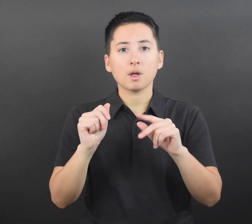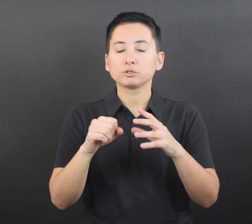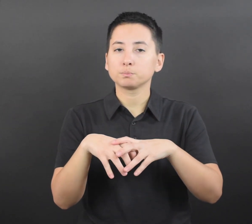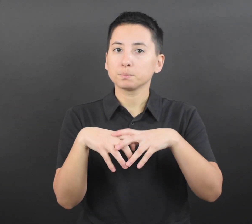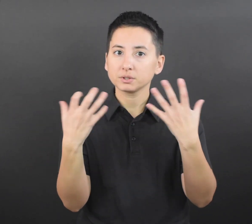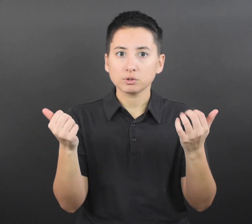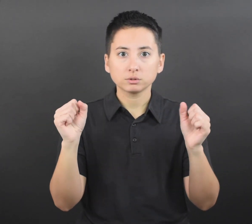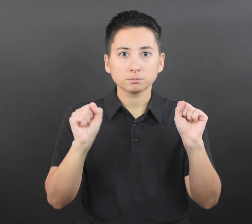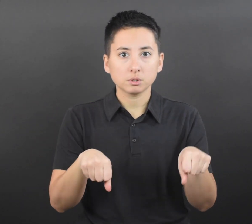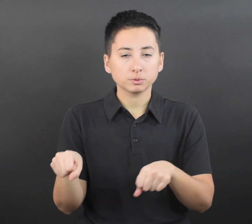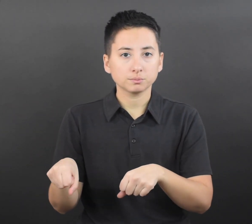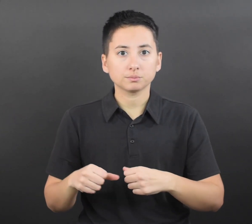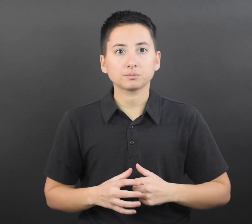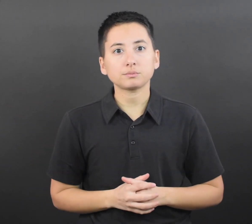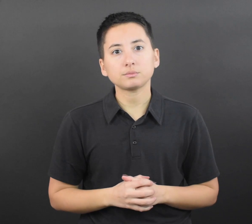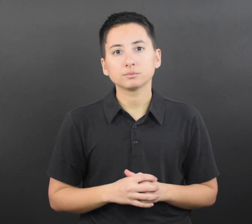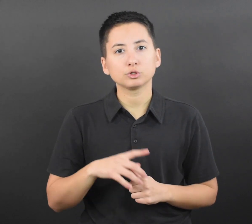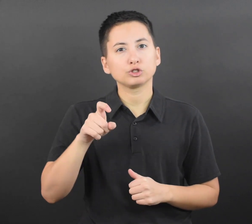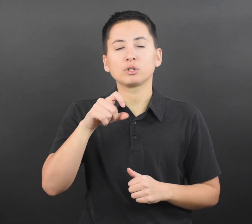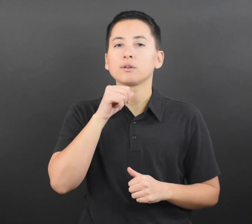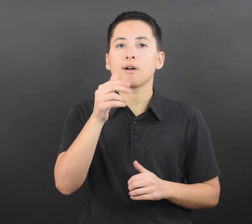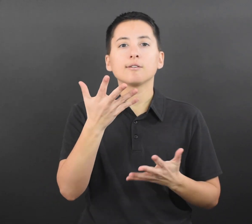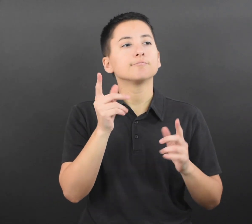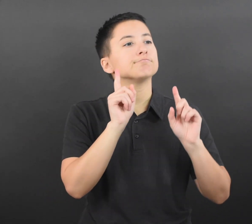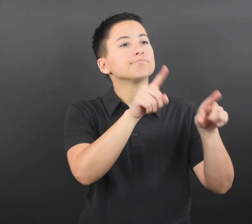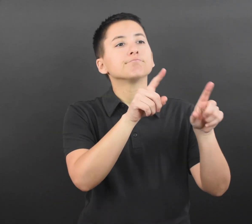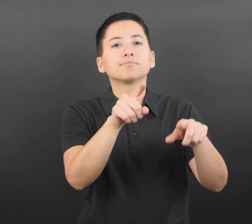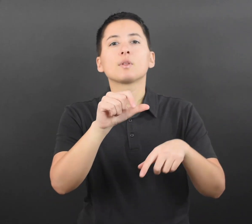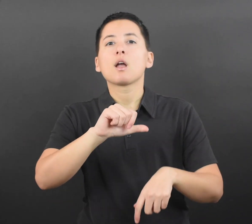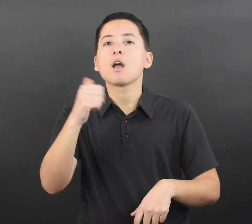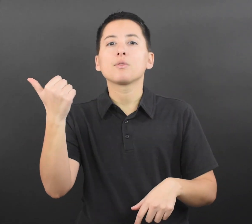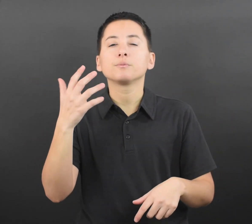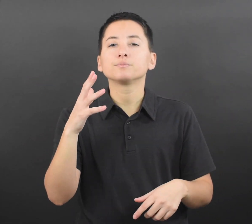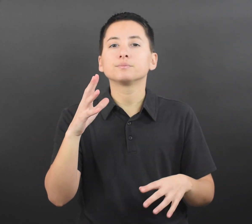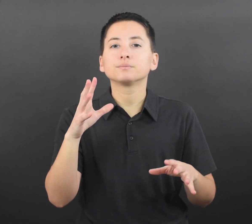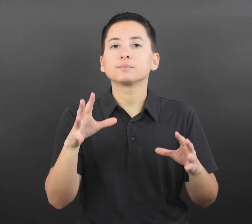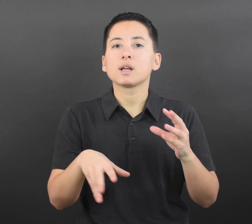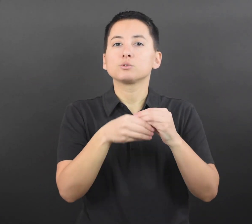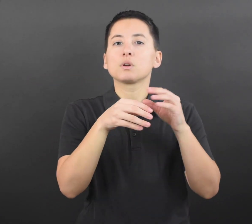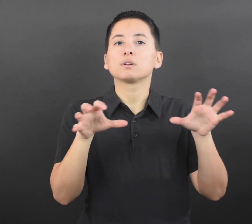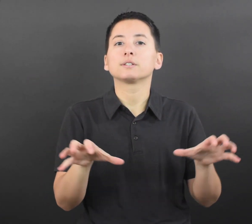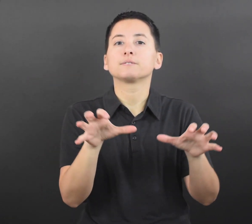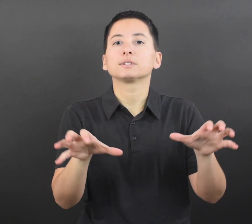people as much as possible, during the entire quarantine period. They should not attend other